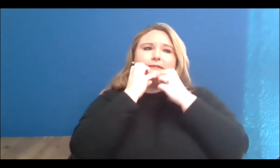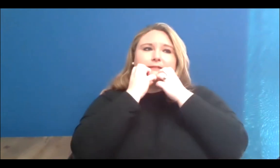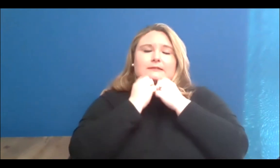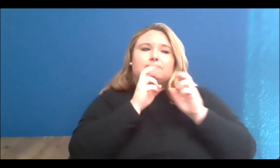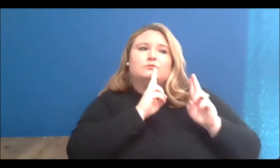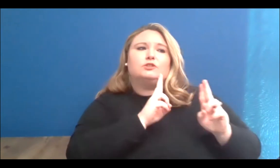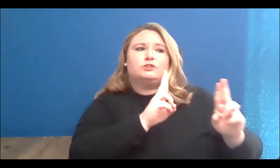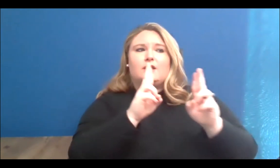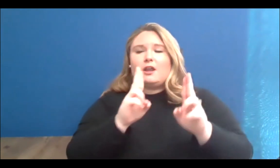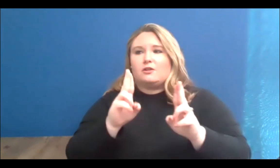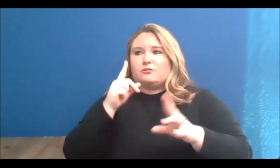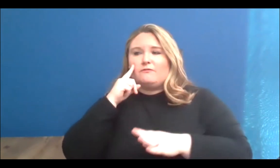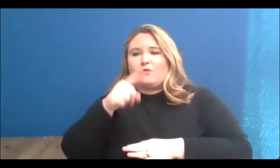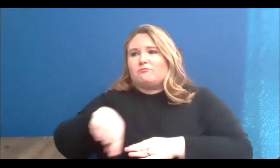for putting this event together, as well